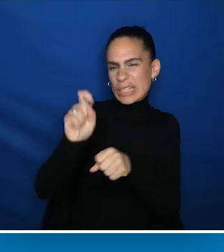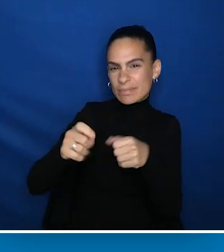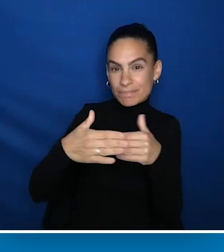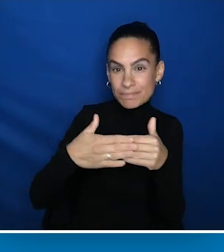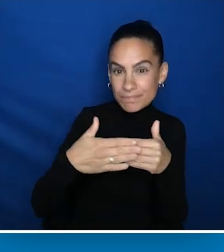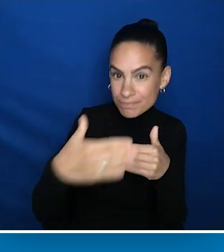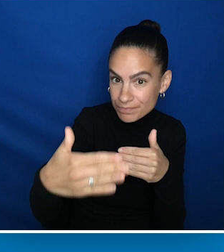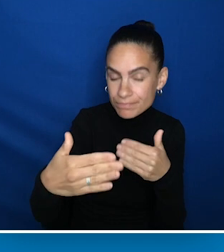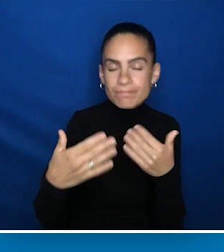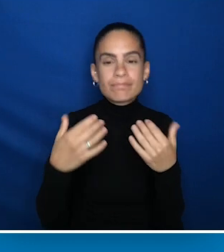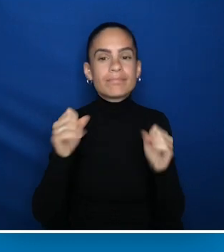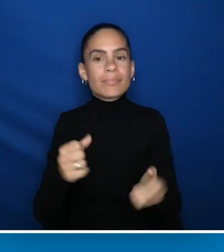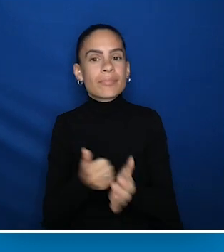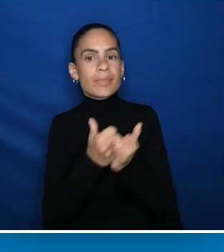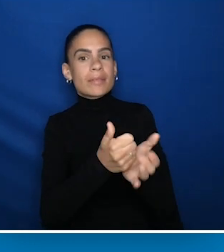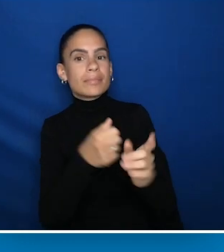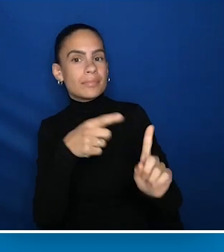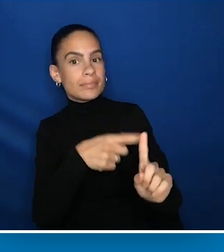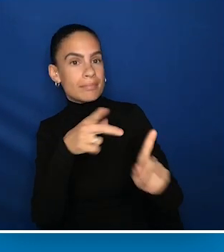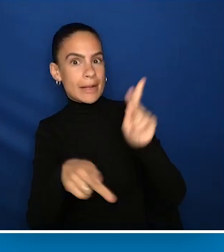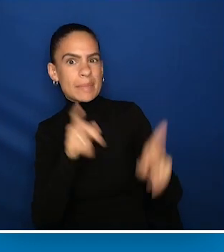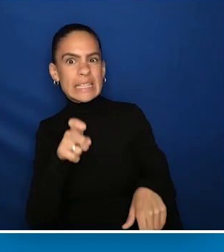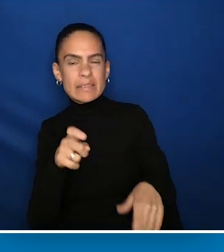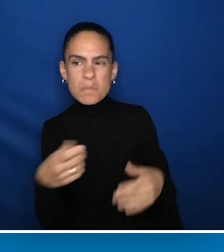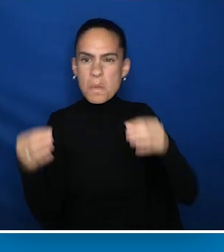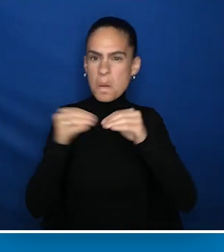be done to give the disabled people needing these supports,